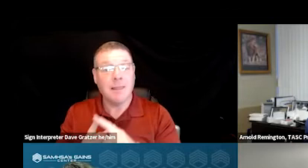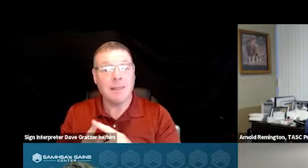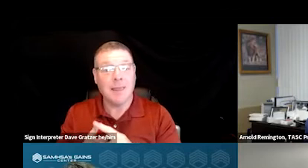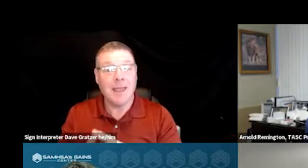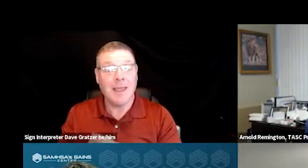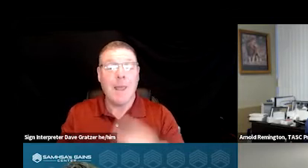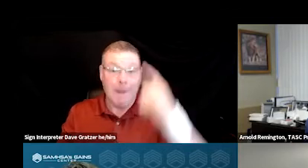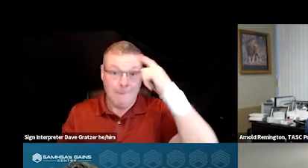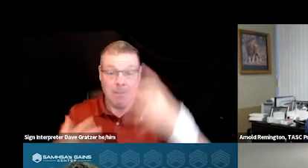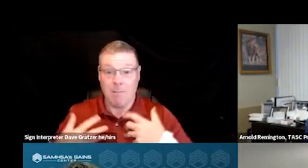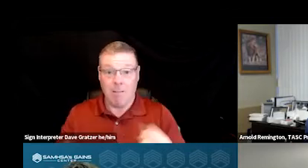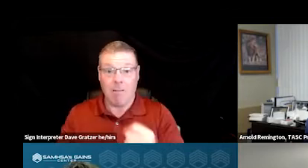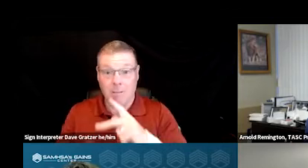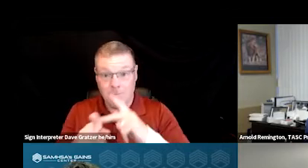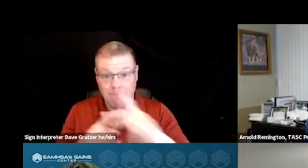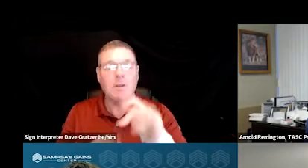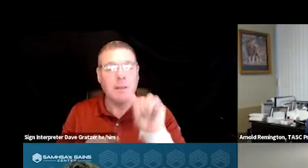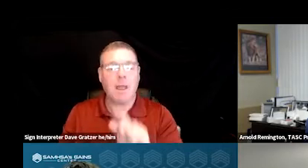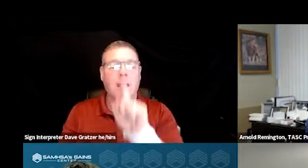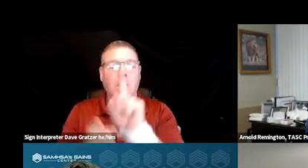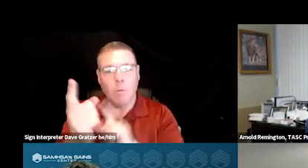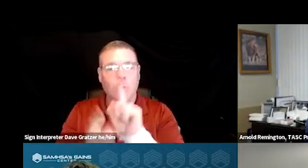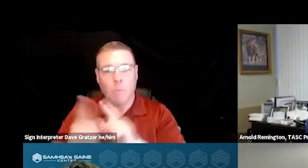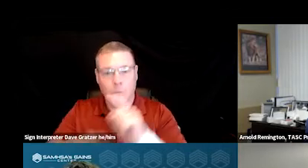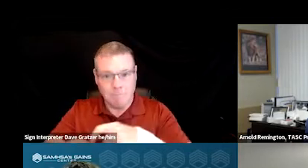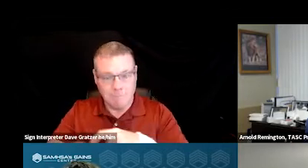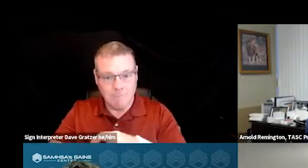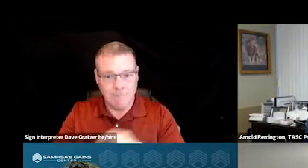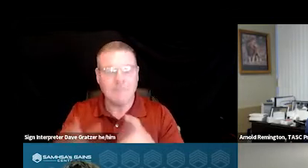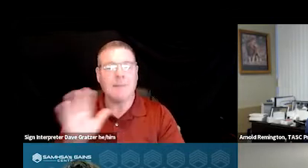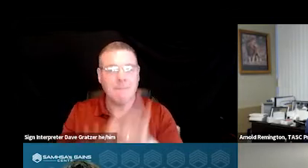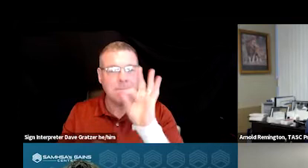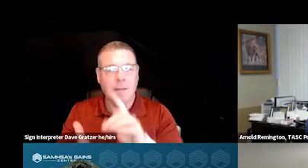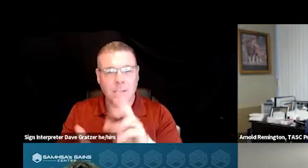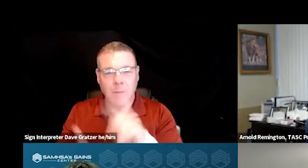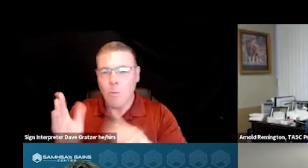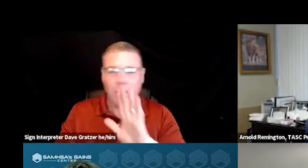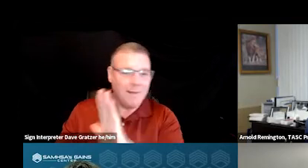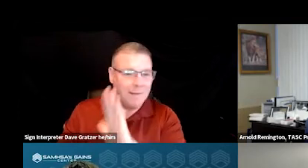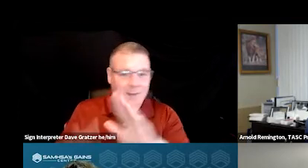really can spend some one on one time and find out what the needs and the severity